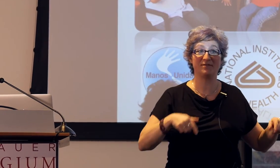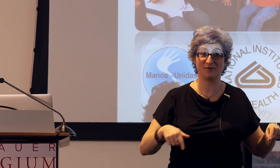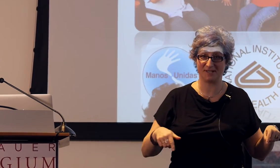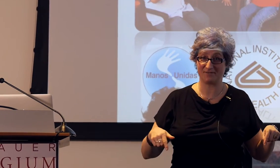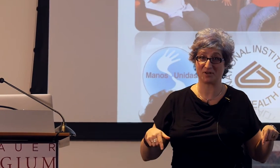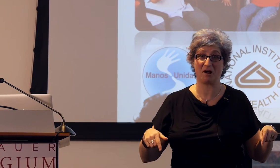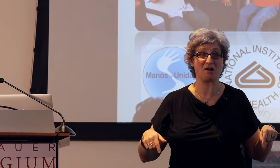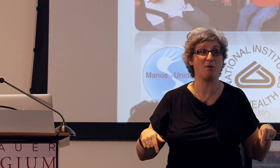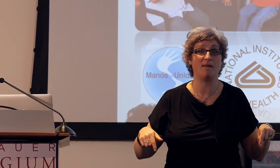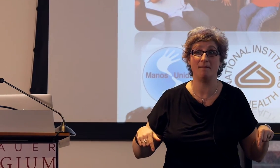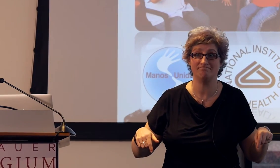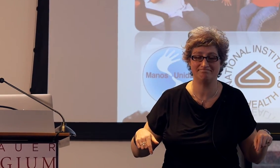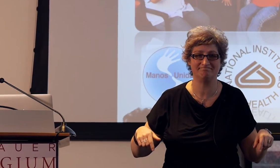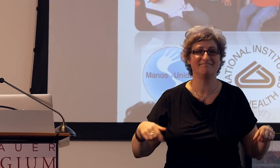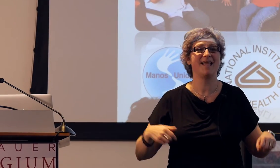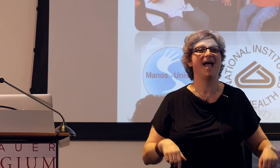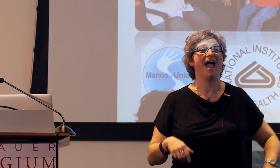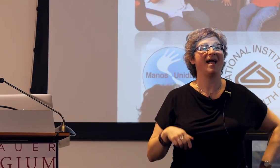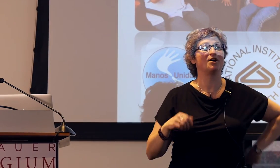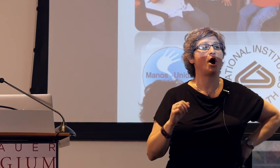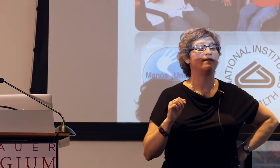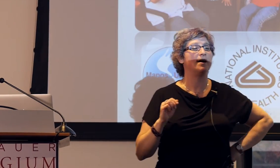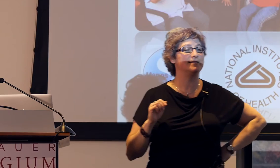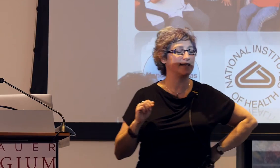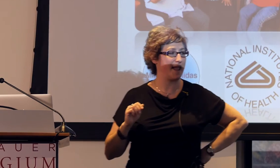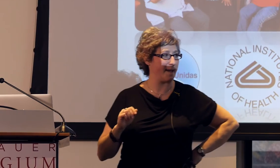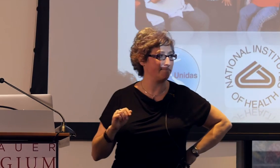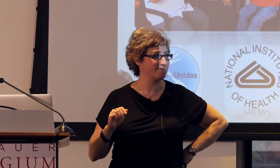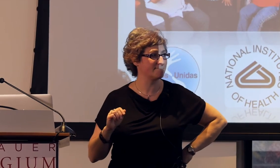A University of Chicago alum, and Carla Hudson Cam.